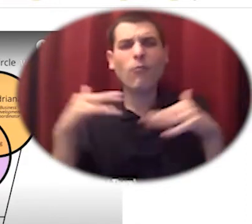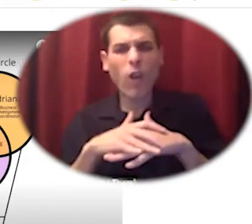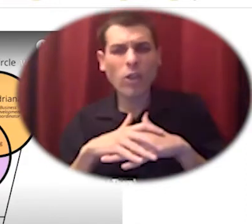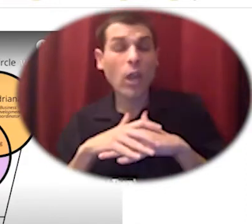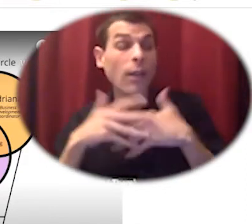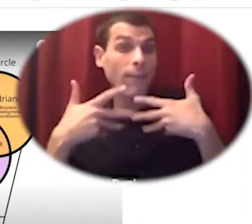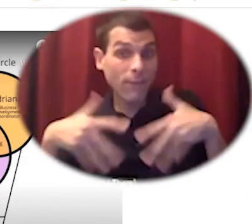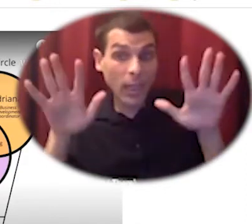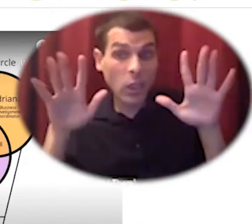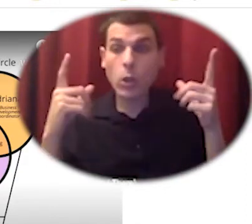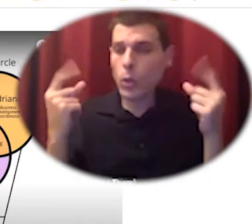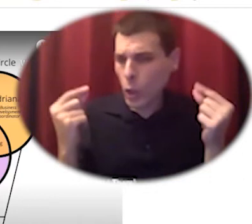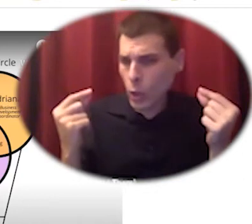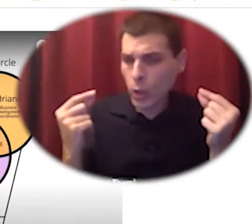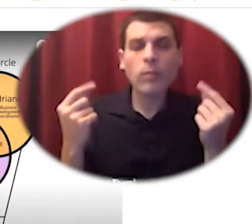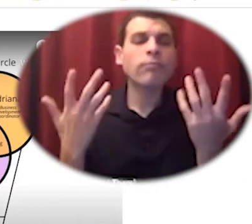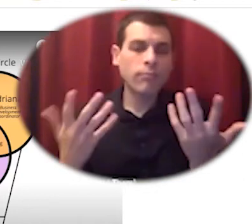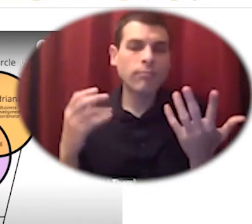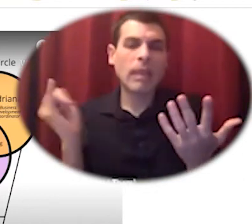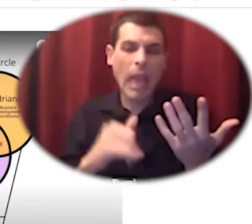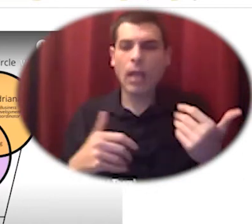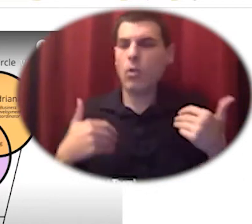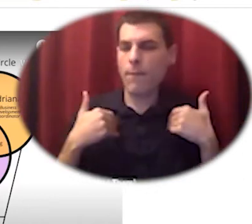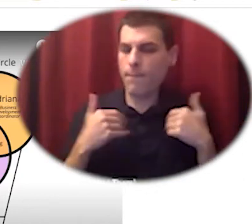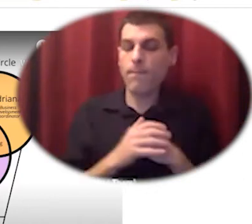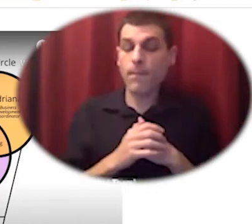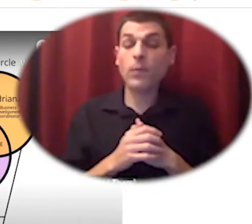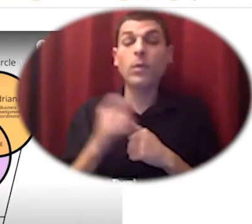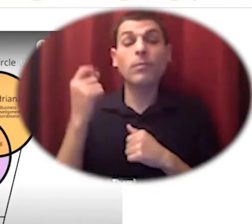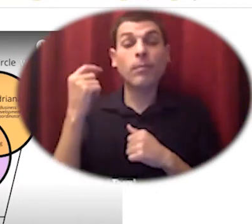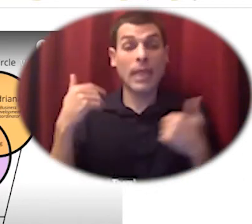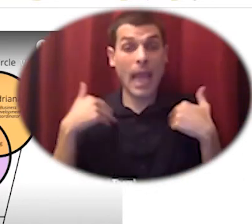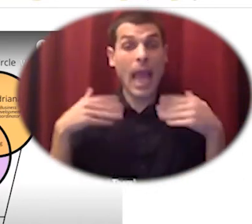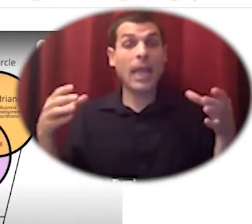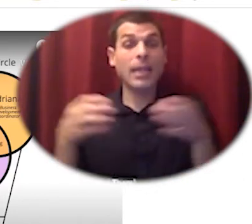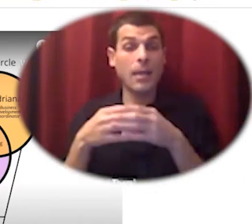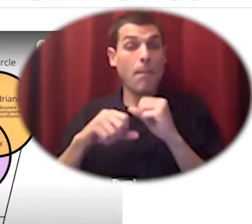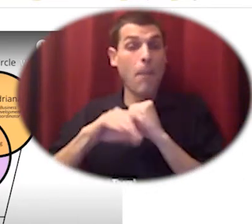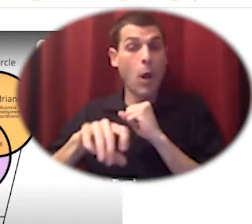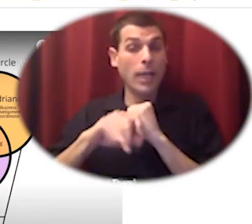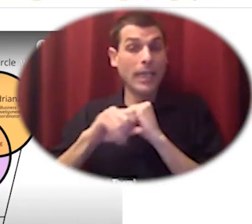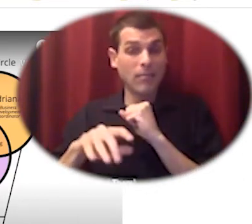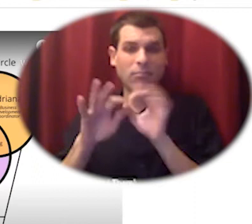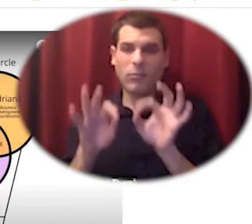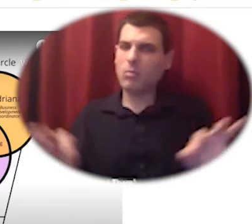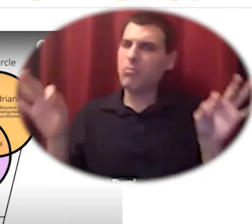a marketing cooperative which is the place to begin for food access